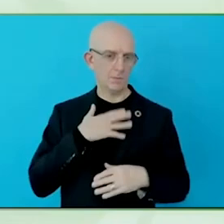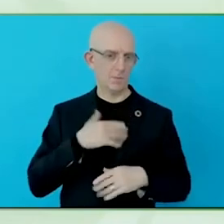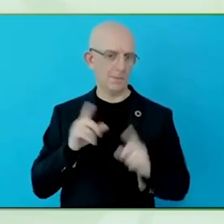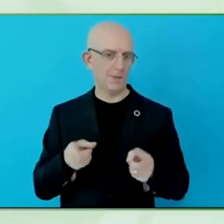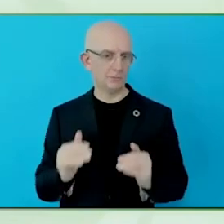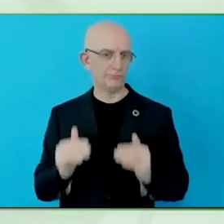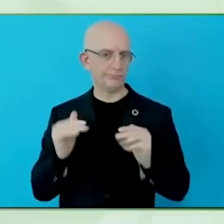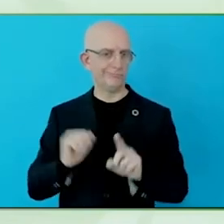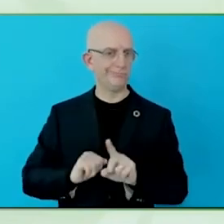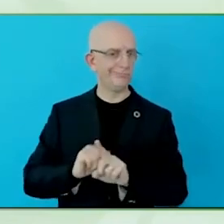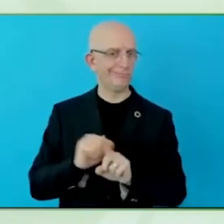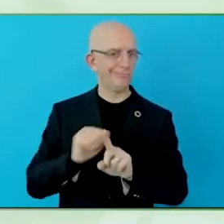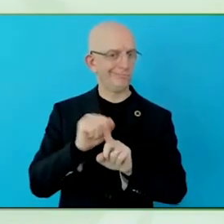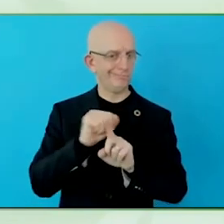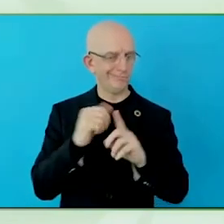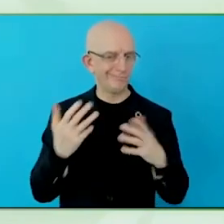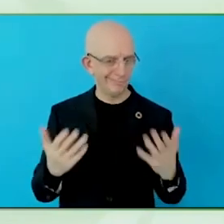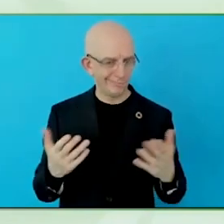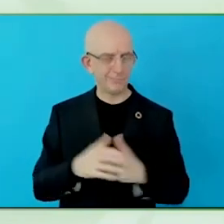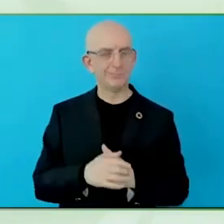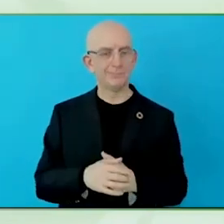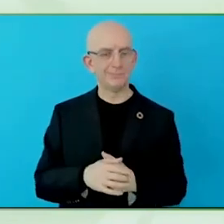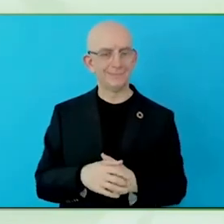This was the first assessment. We actually need to do more.